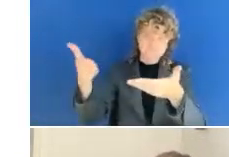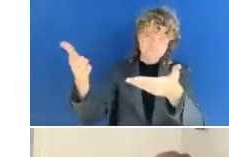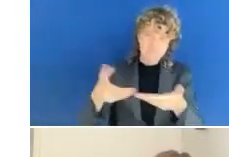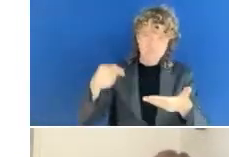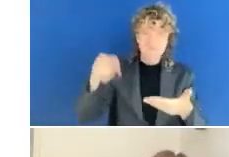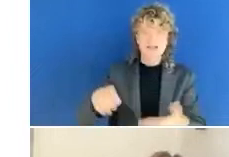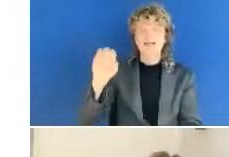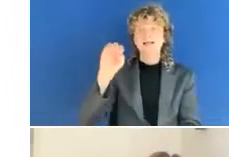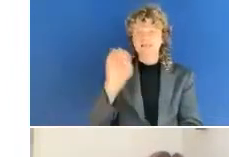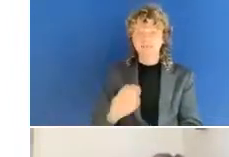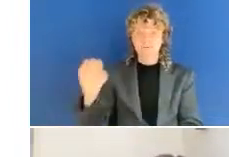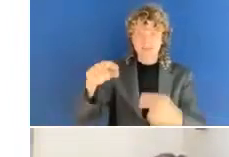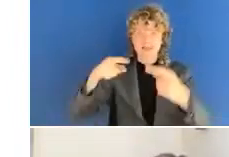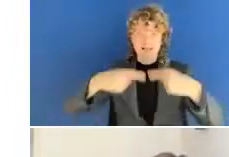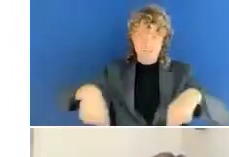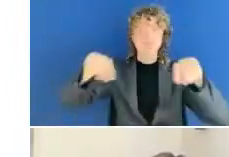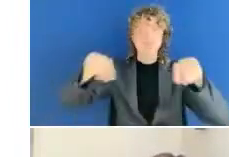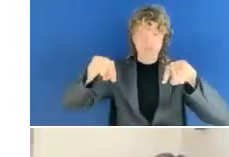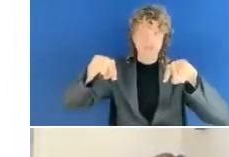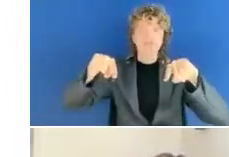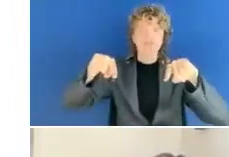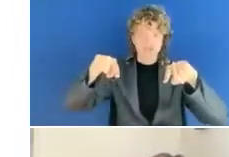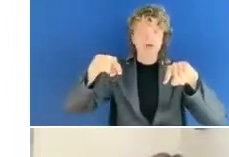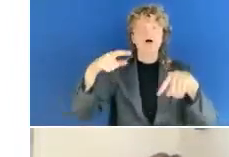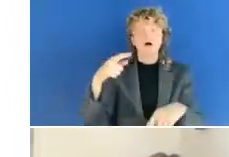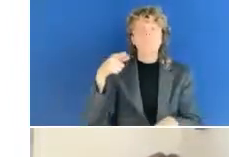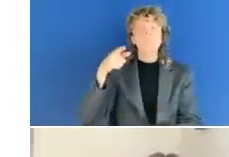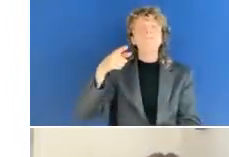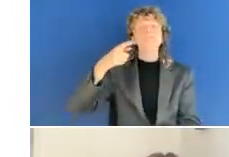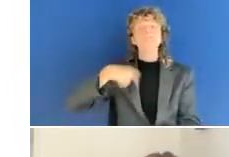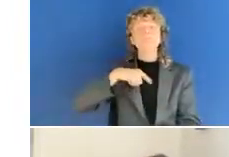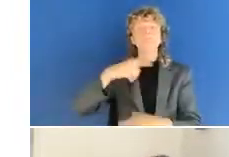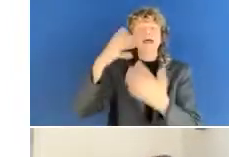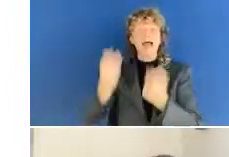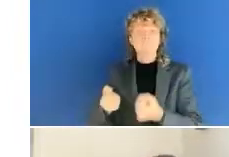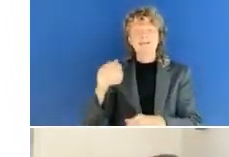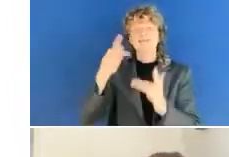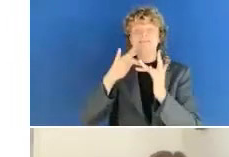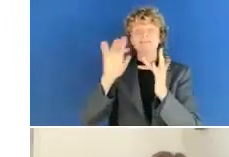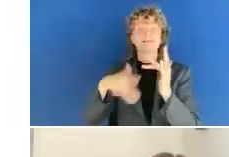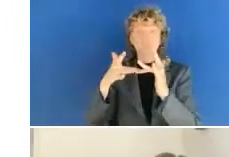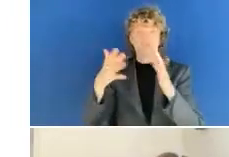of the commission responsible for the directive, they have an internal event today. But June